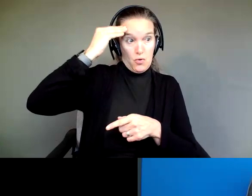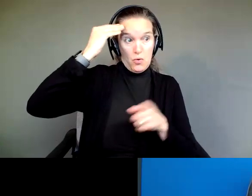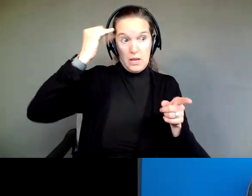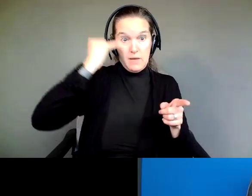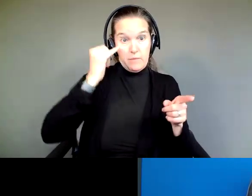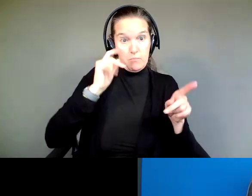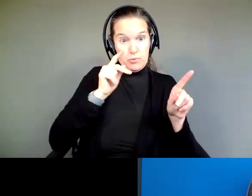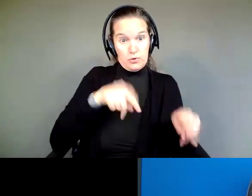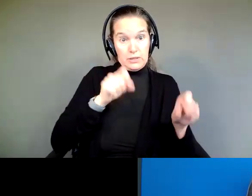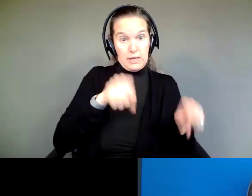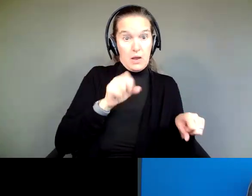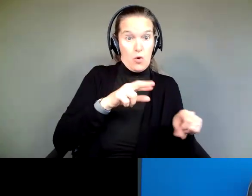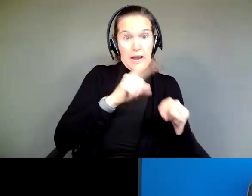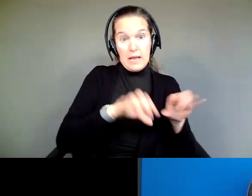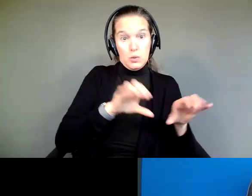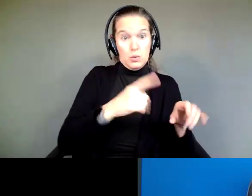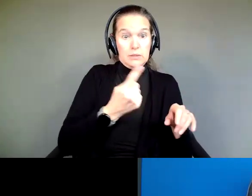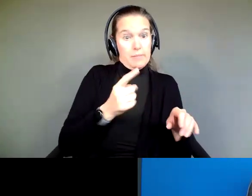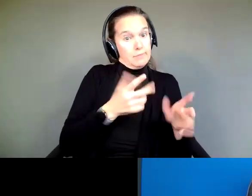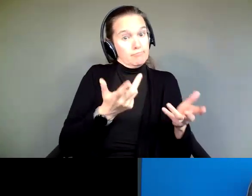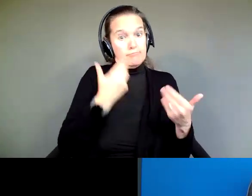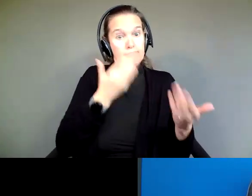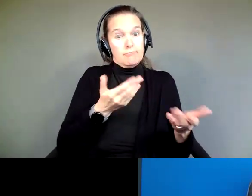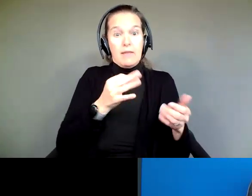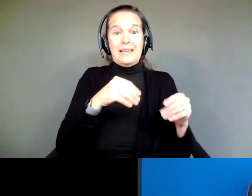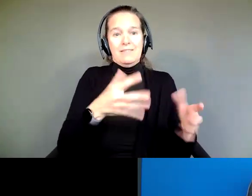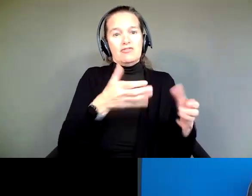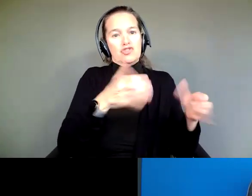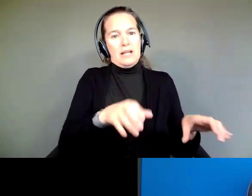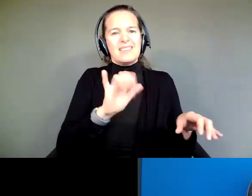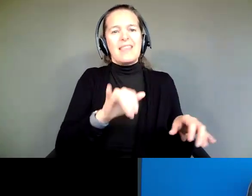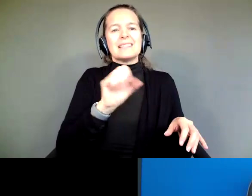do something unless you've given them a chance? And that's what Supported Decision Making does,